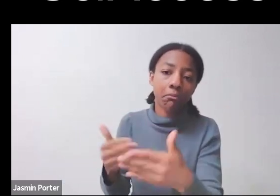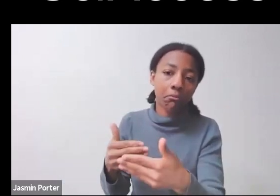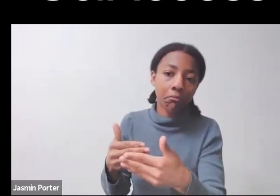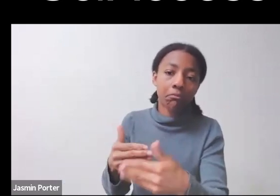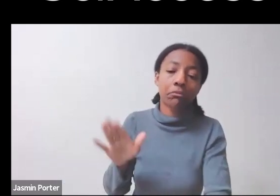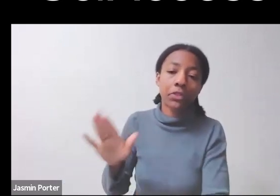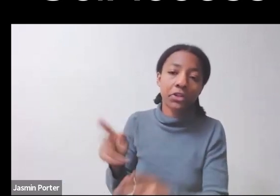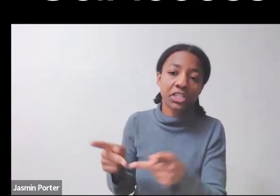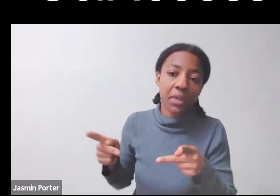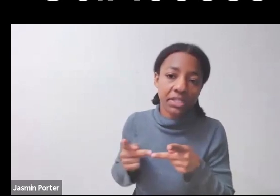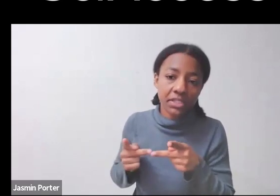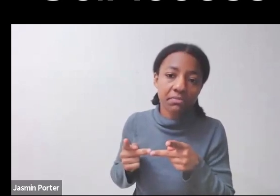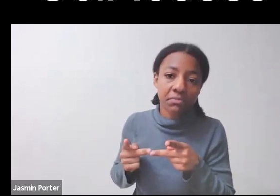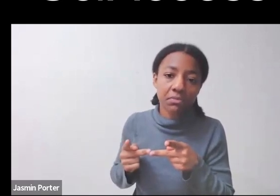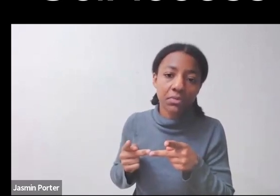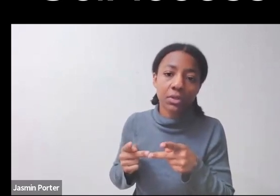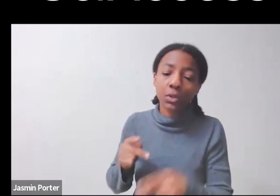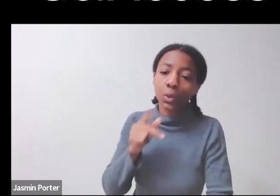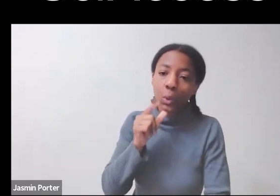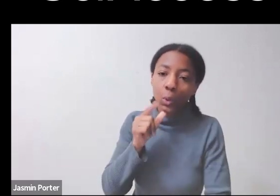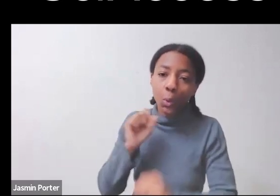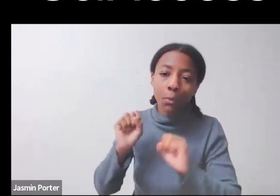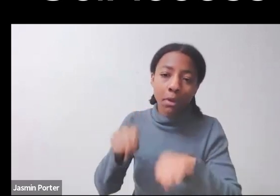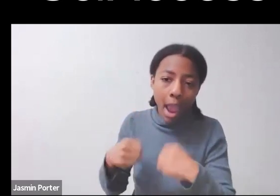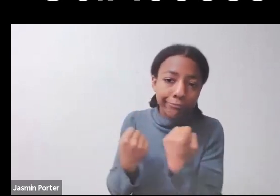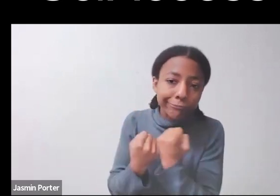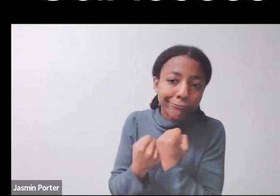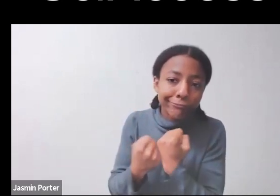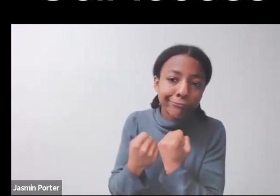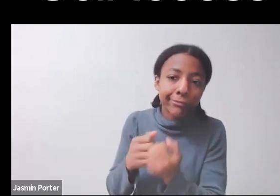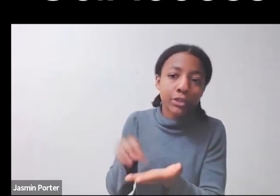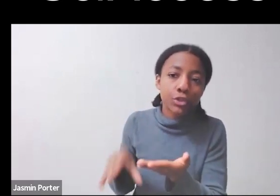we have this feedback loop that tends to continue